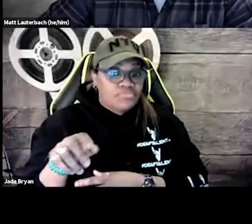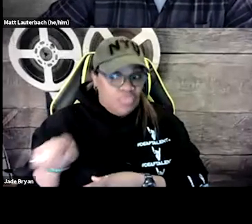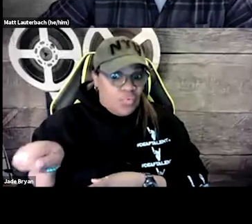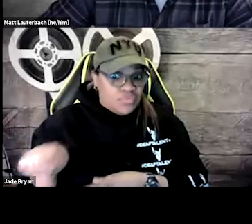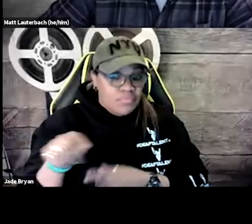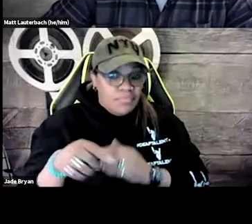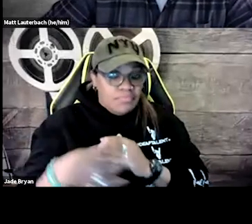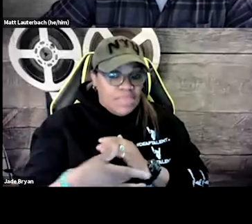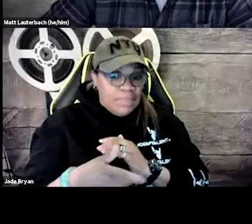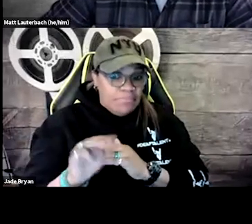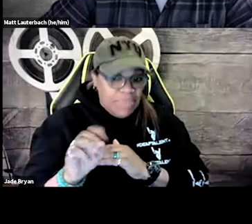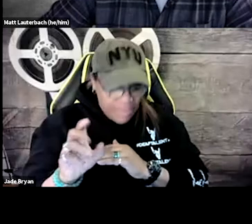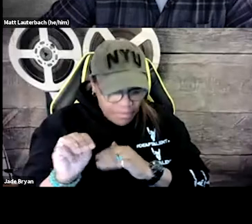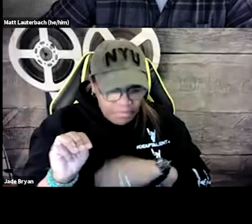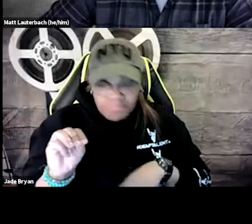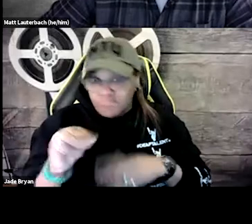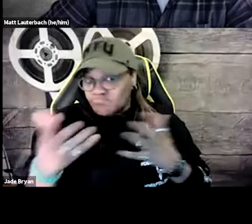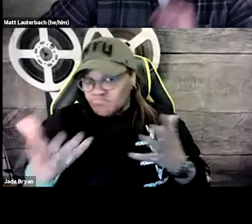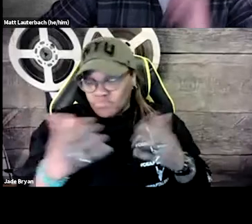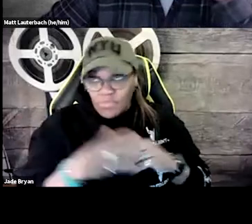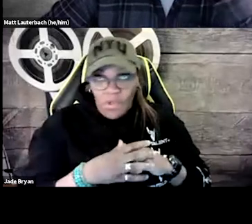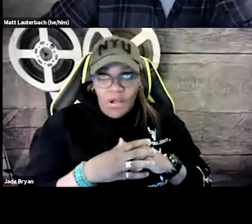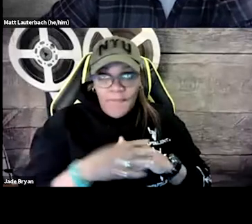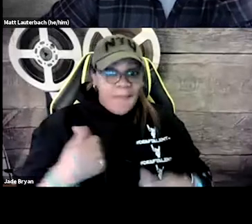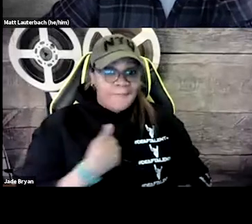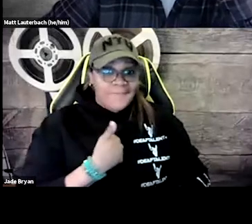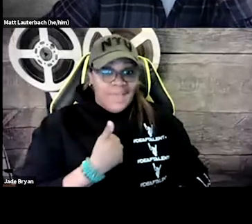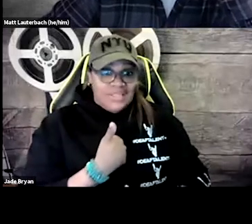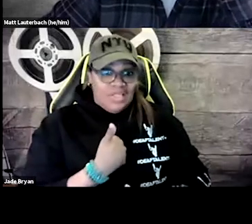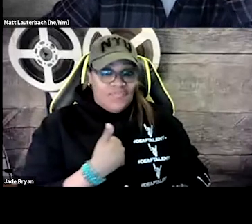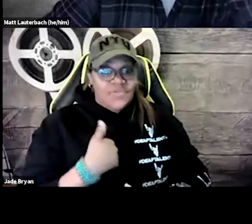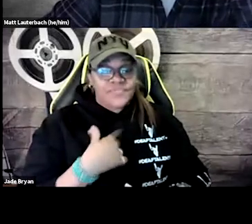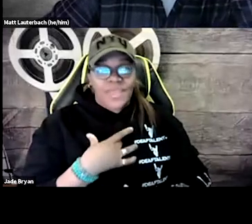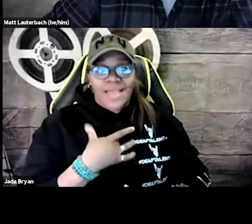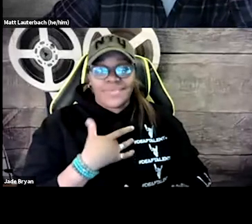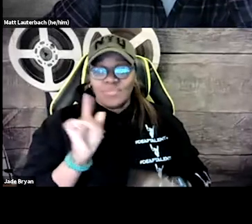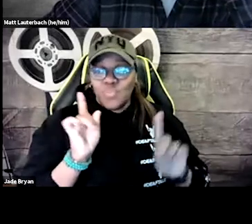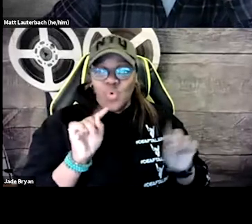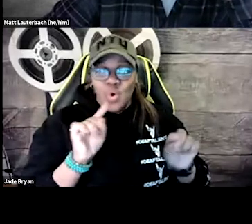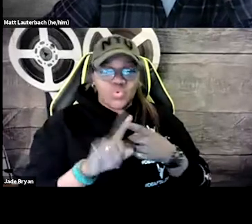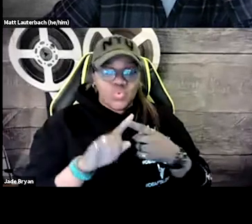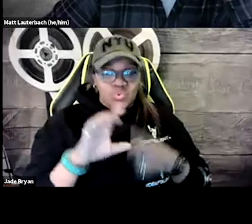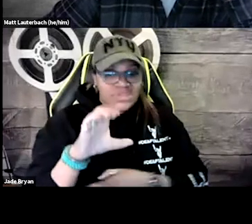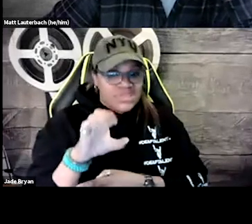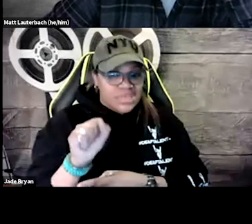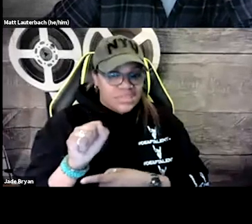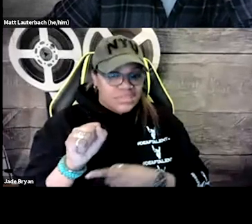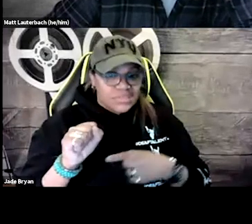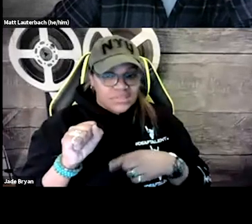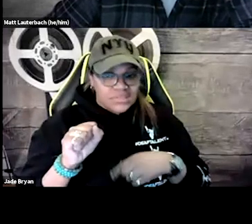and their technology is really top notch. And so the FCC needs to get caught up with that. For myself,